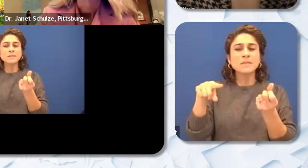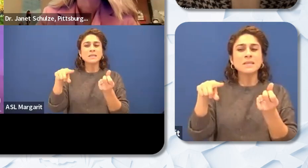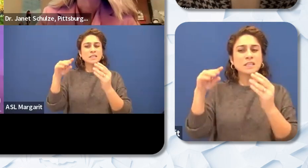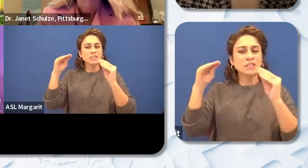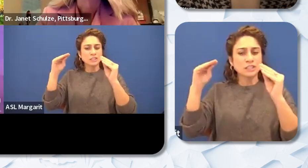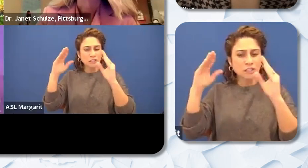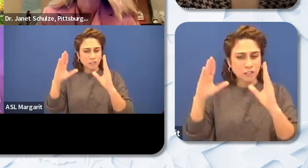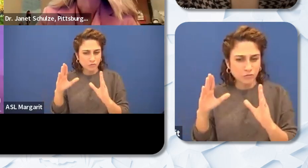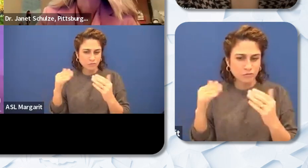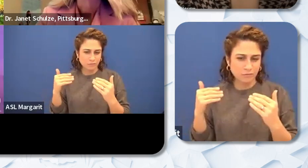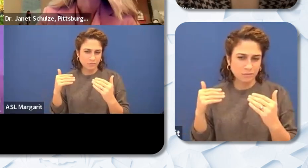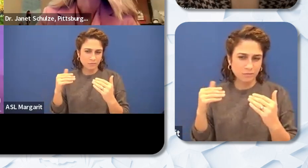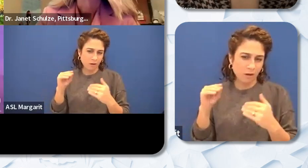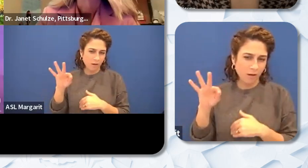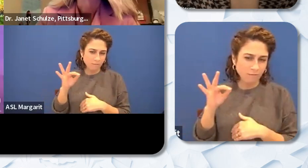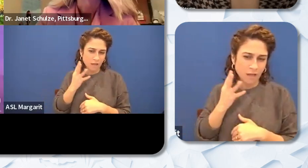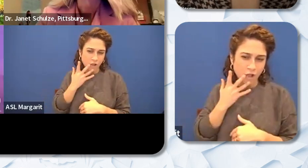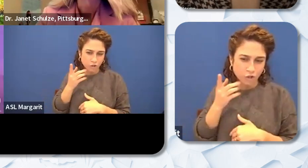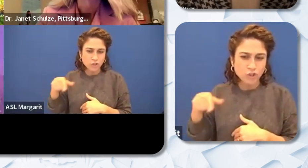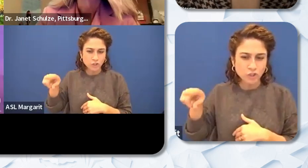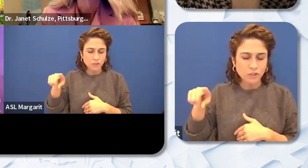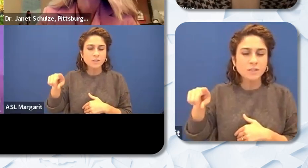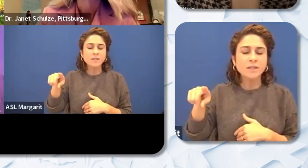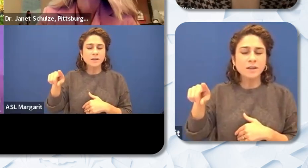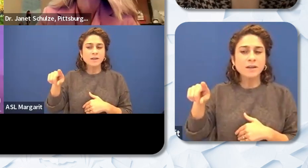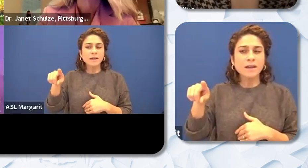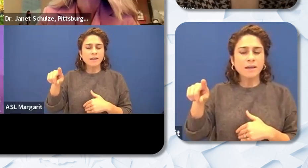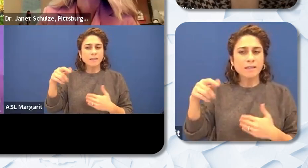don't know that it's old but the saying that the system is doing exactly what it was built